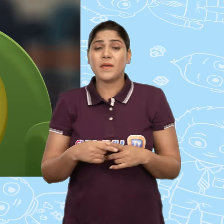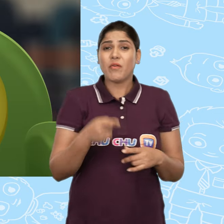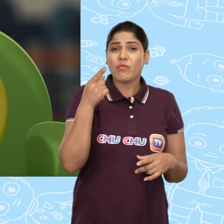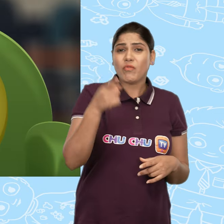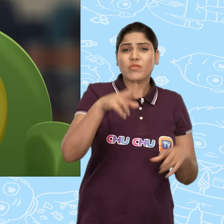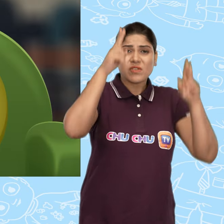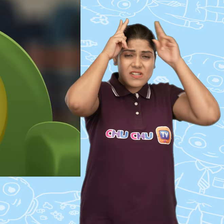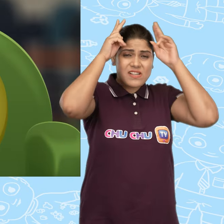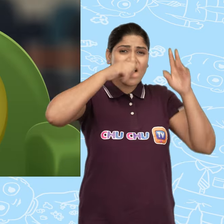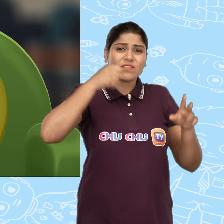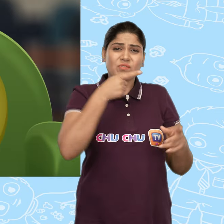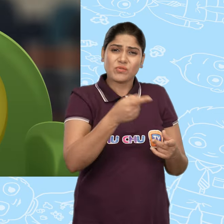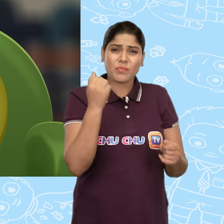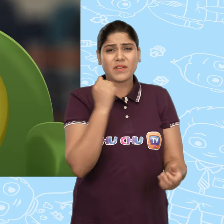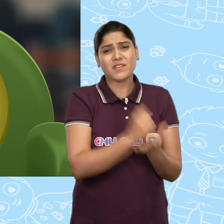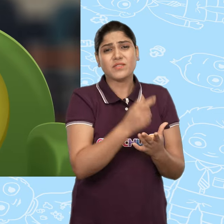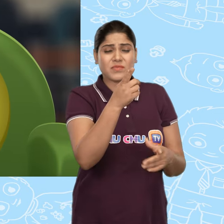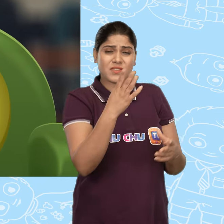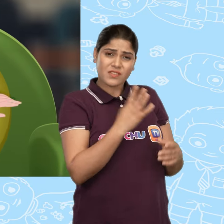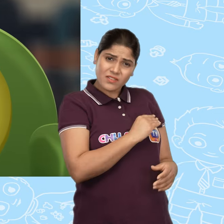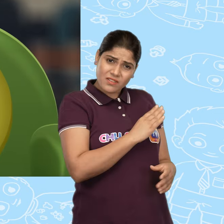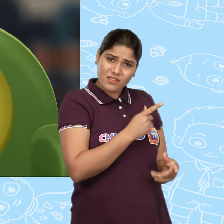The rabbit must have been afraid of you, ChuChu.